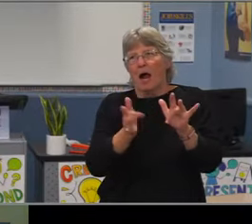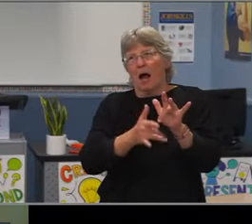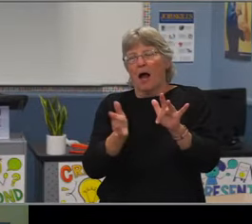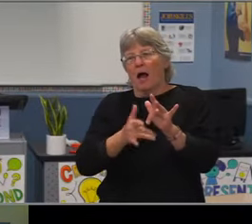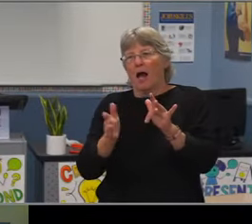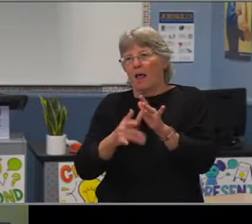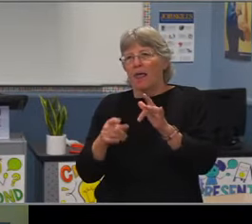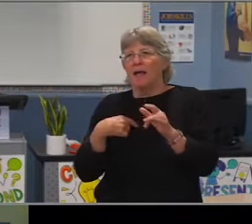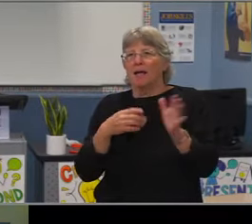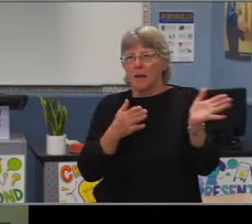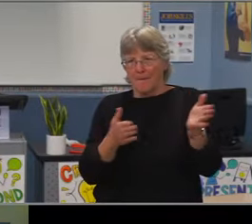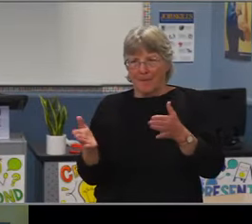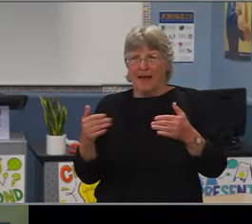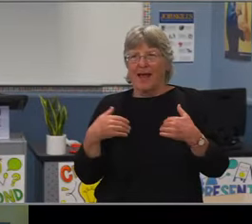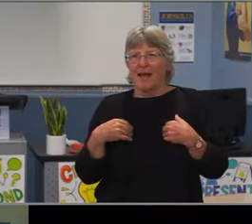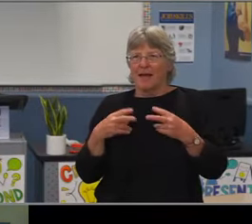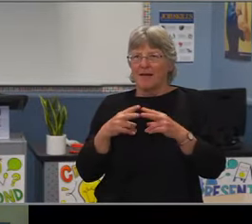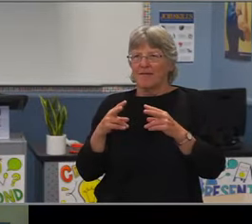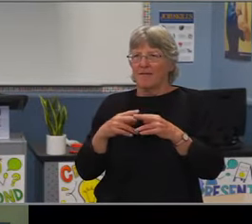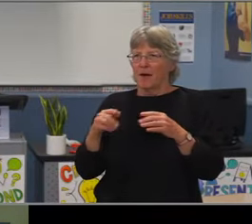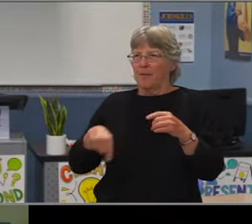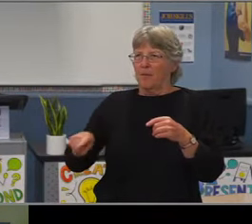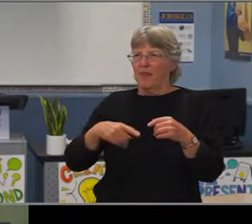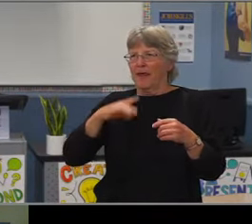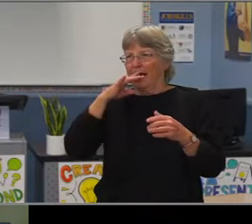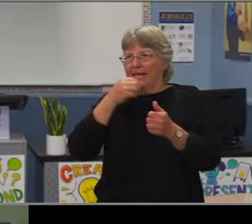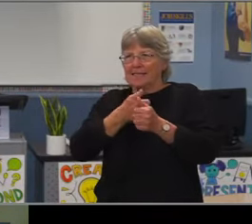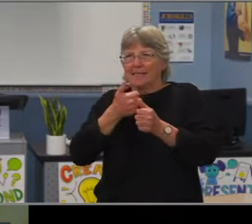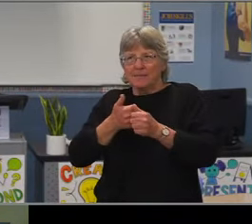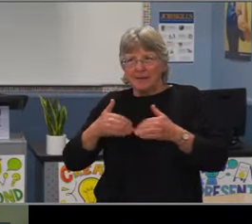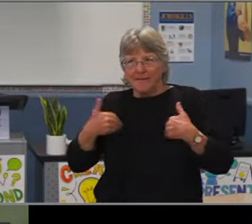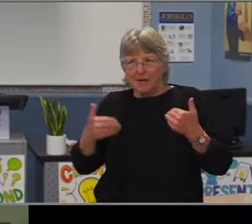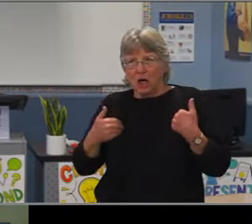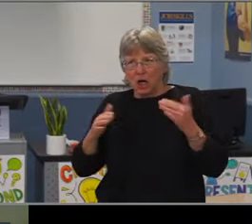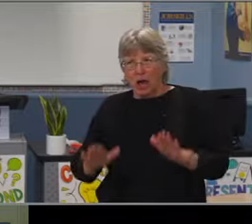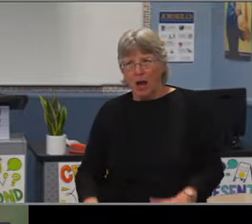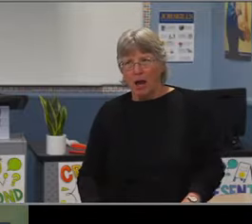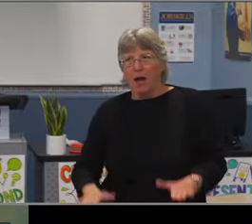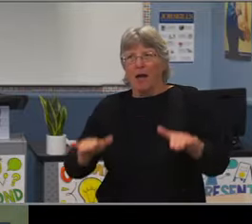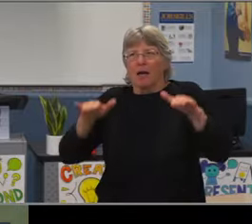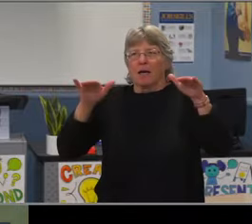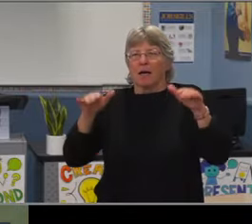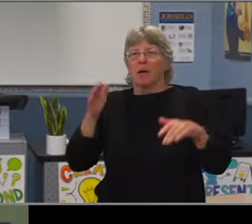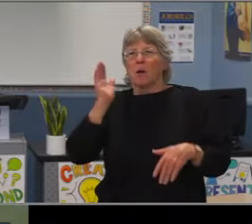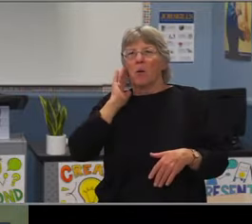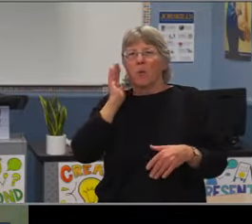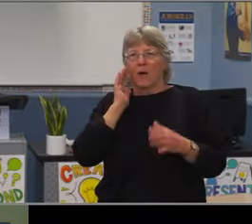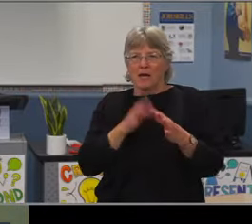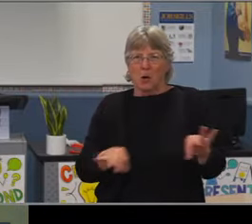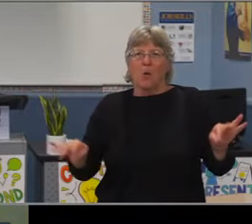I'd like to first build on what Dr. Camerino shared in terms of our middle school programs, including our K-8 schools